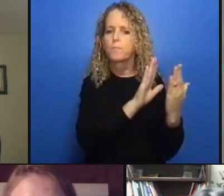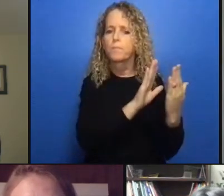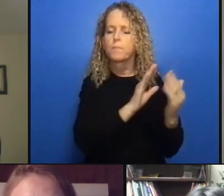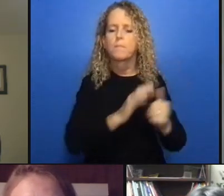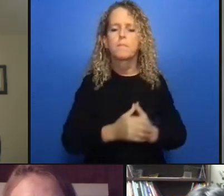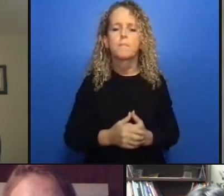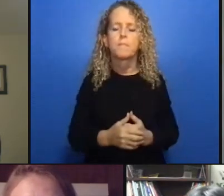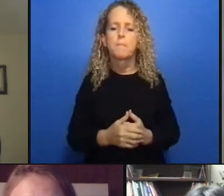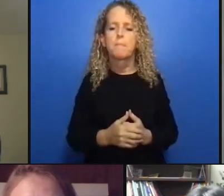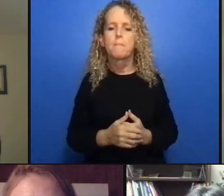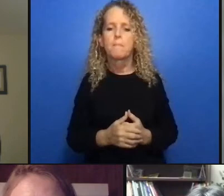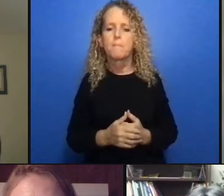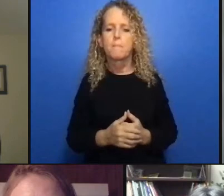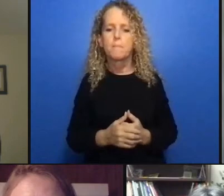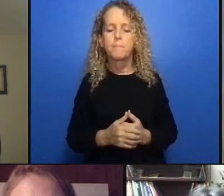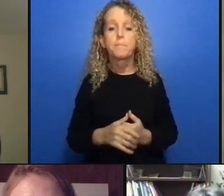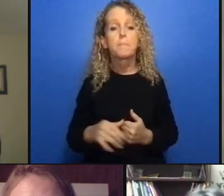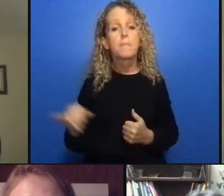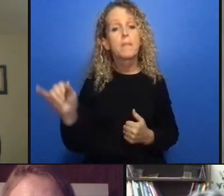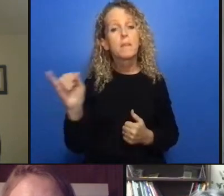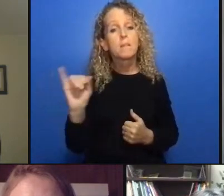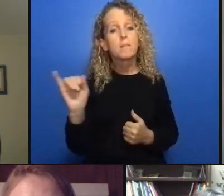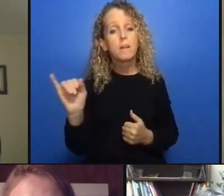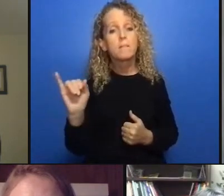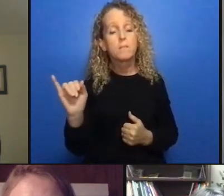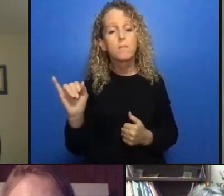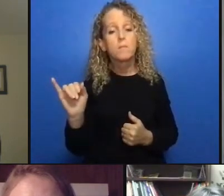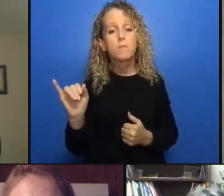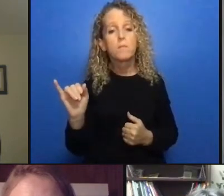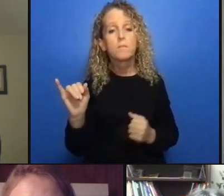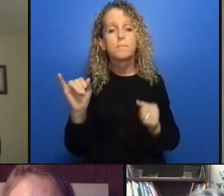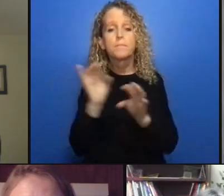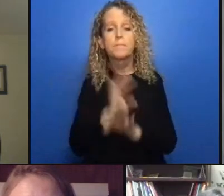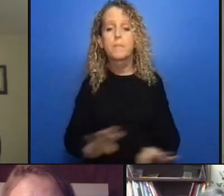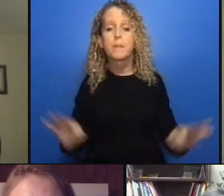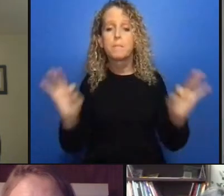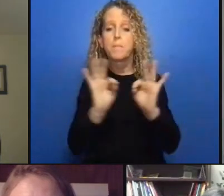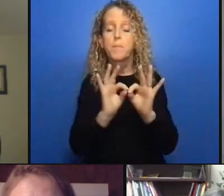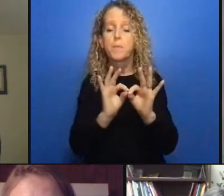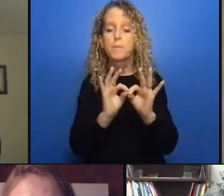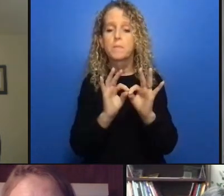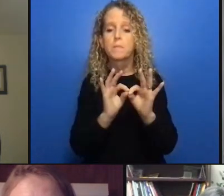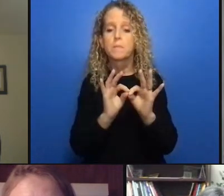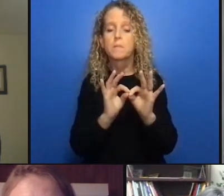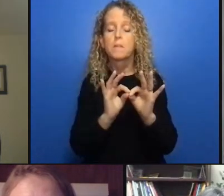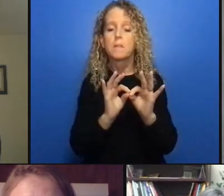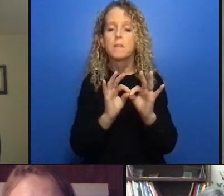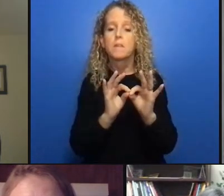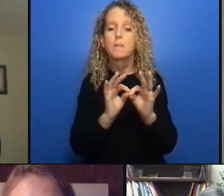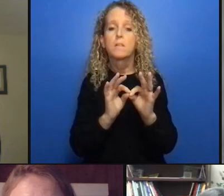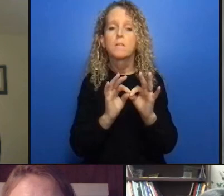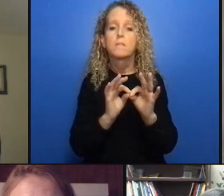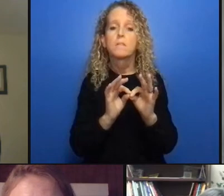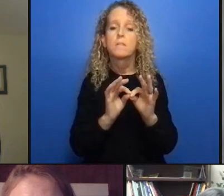and fewer people at risk of incarceration so that's the starting piece oh sorry Sheila go